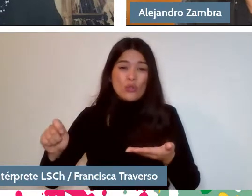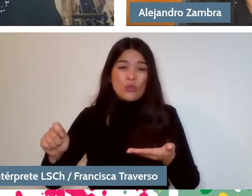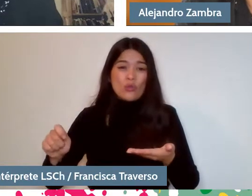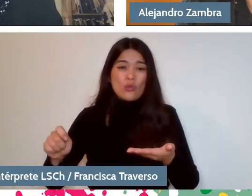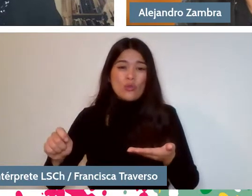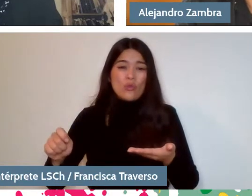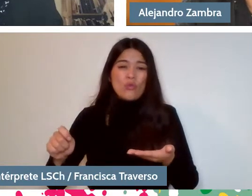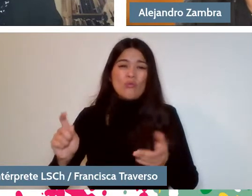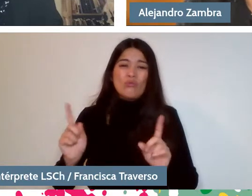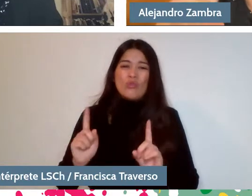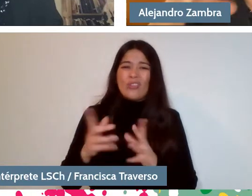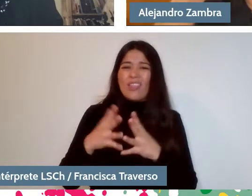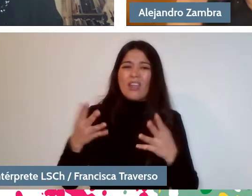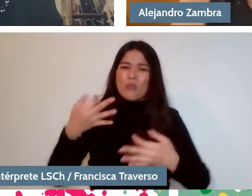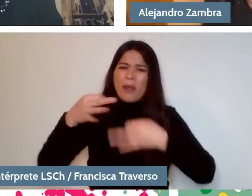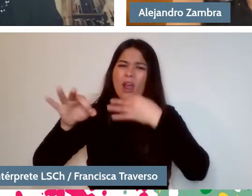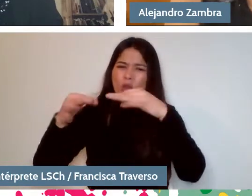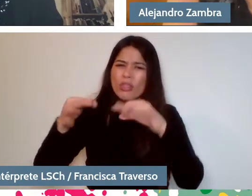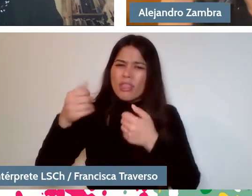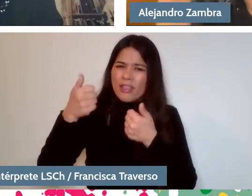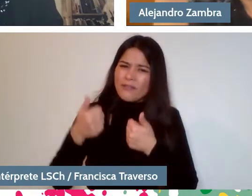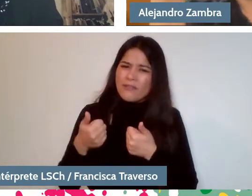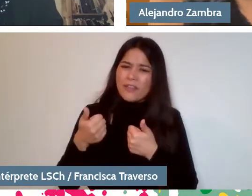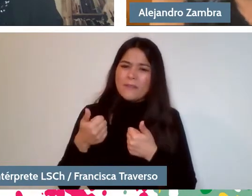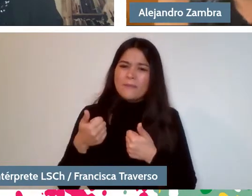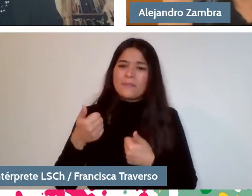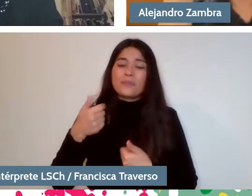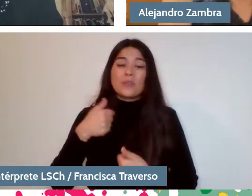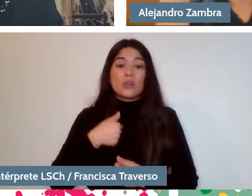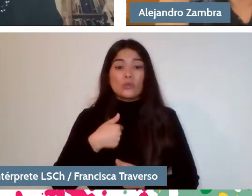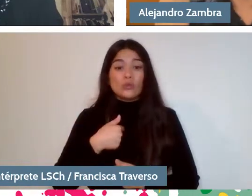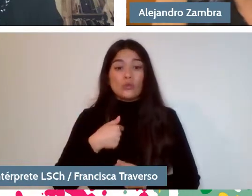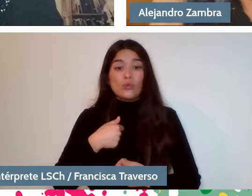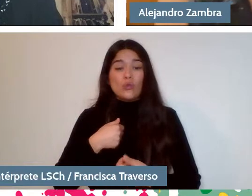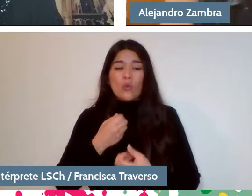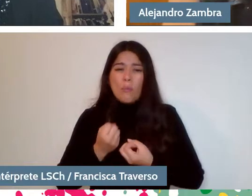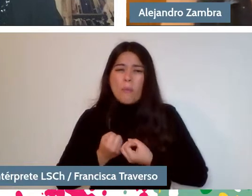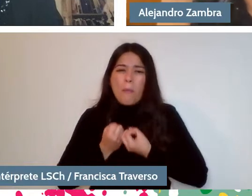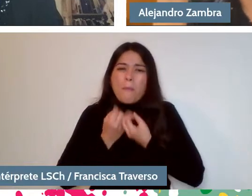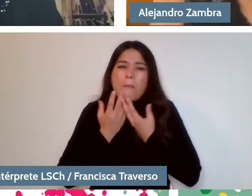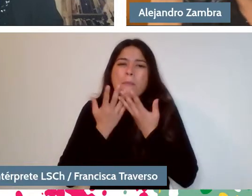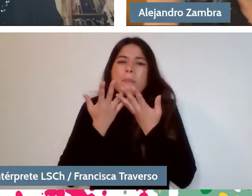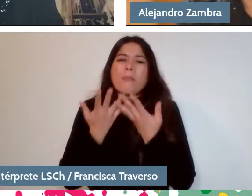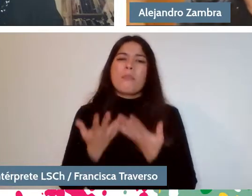And I think that at one point I wrote a poem that frustrated me a lot